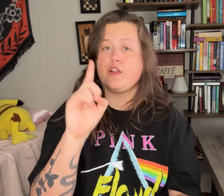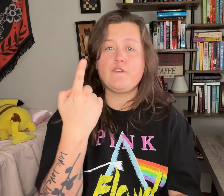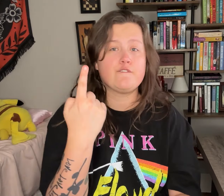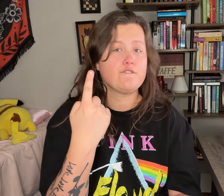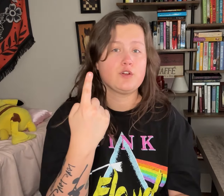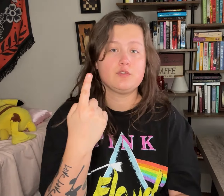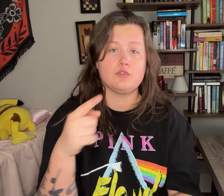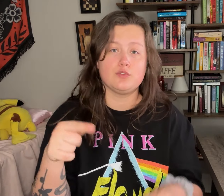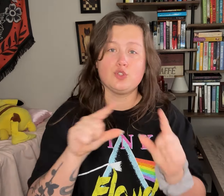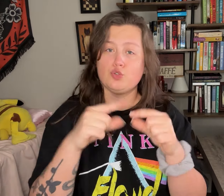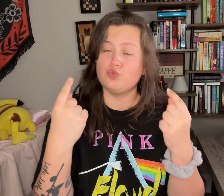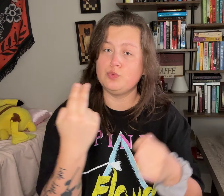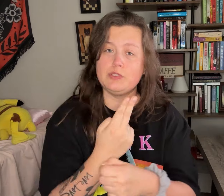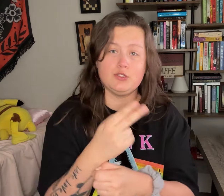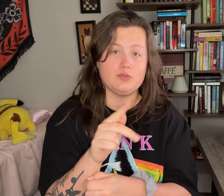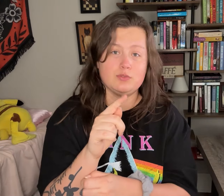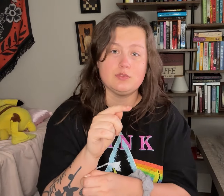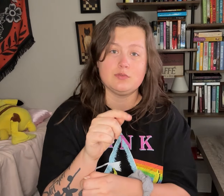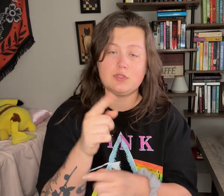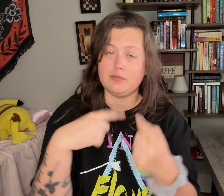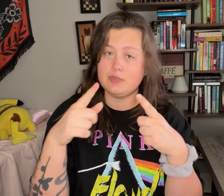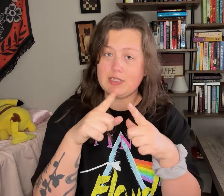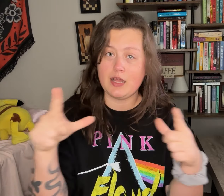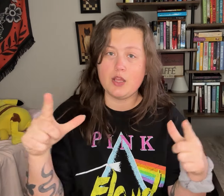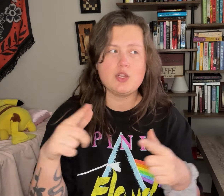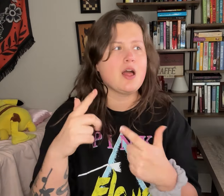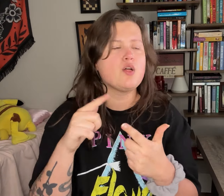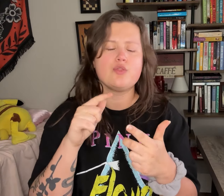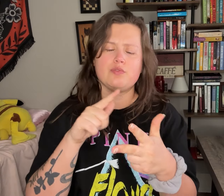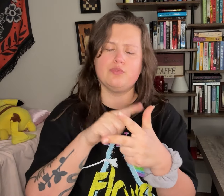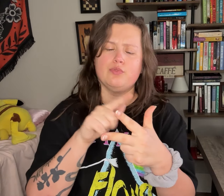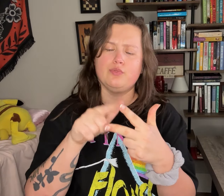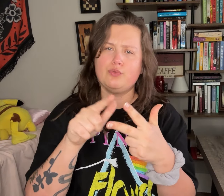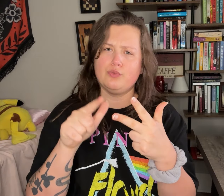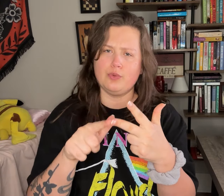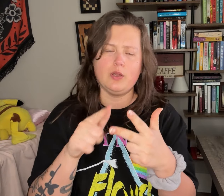They're the first group to use (solely) sign language. They're using three.